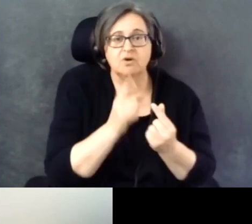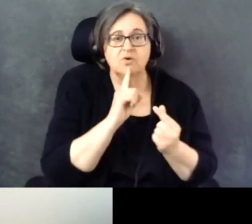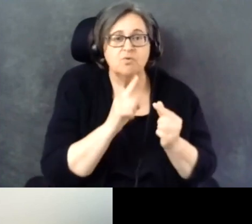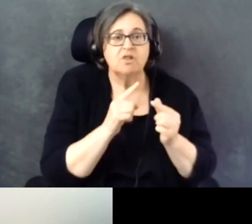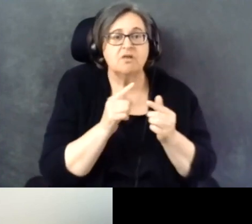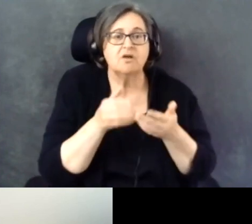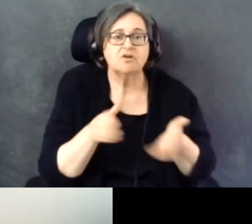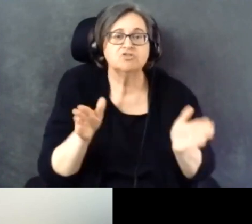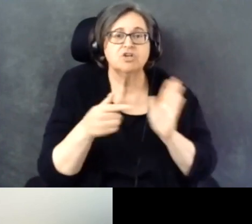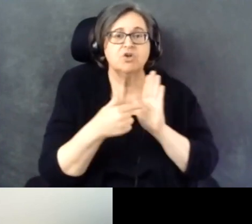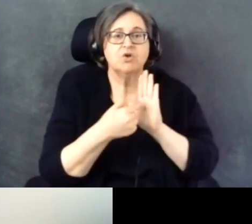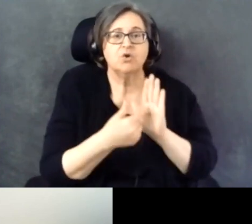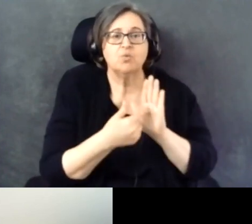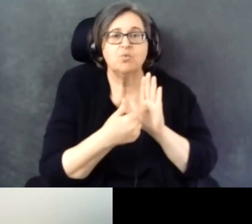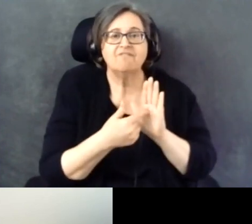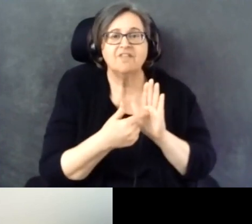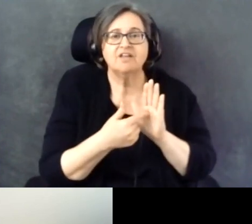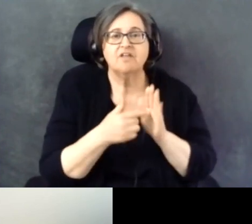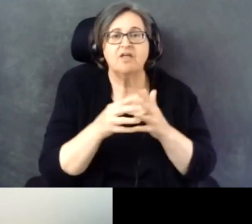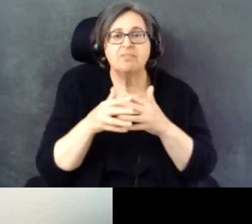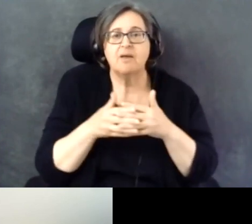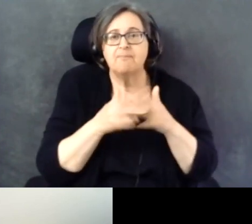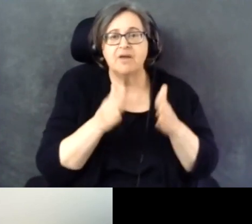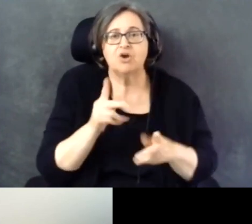American population as a whole.